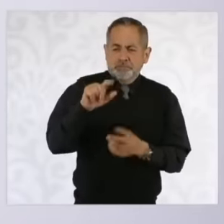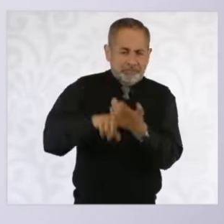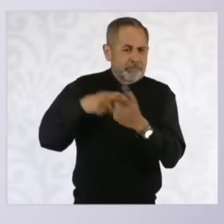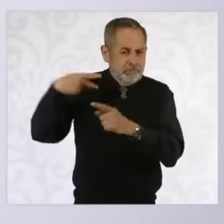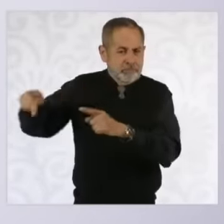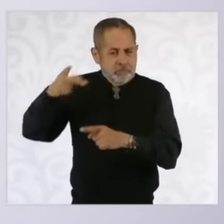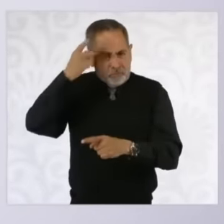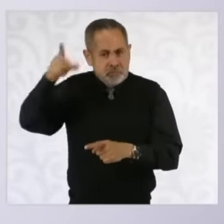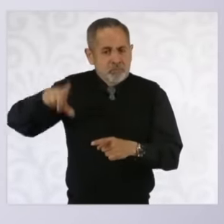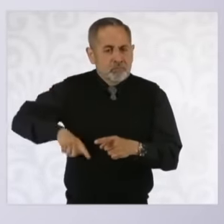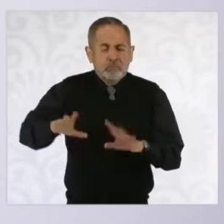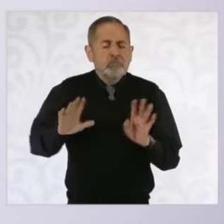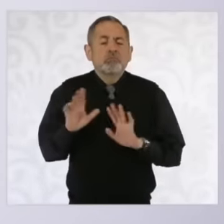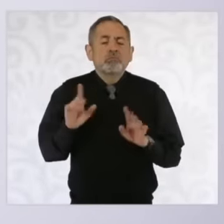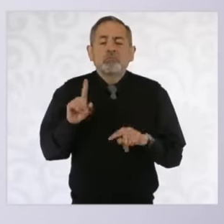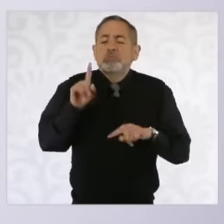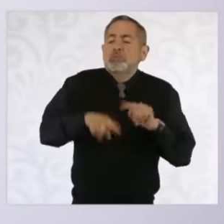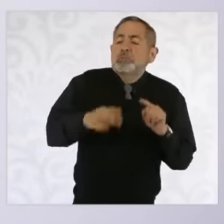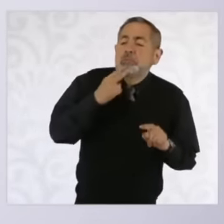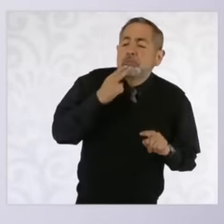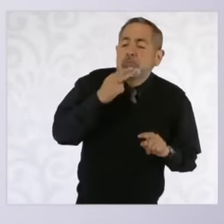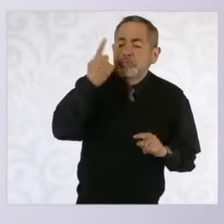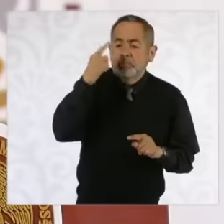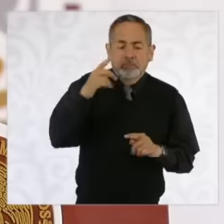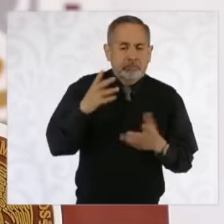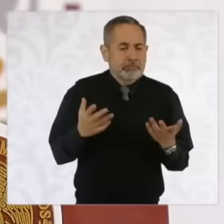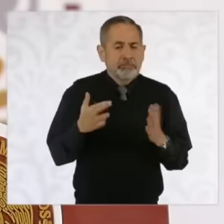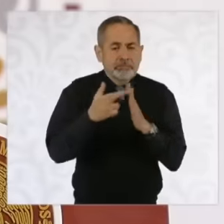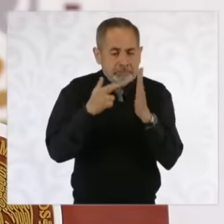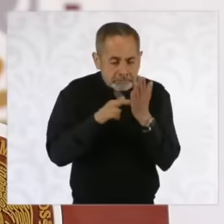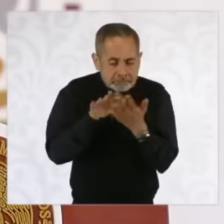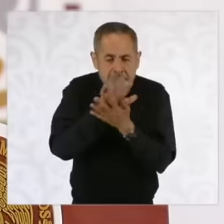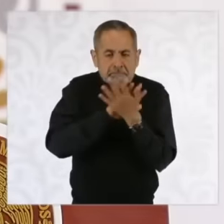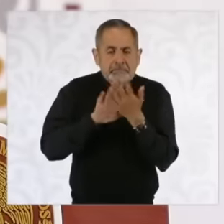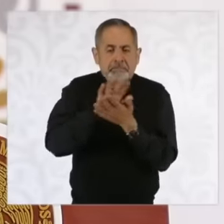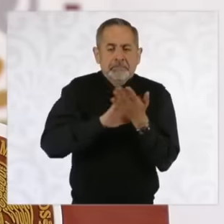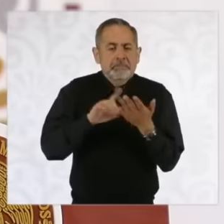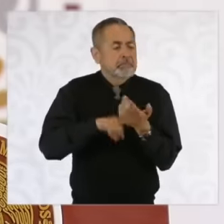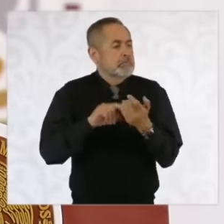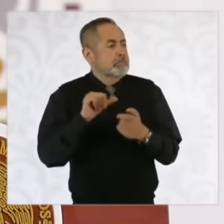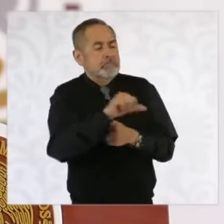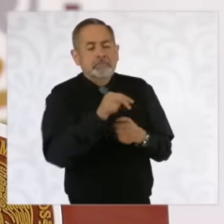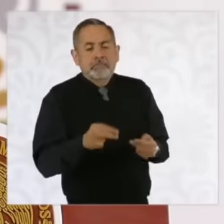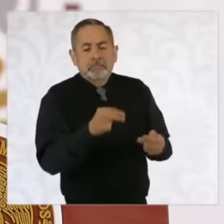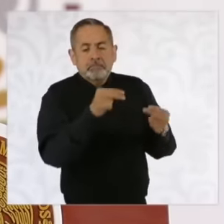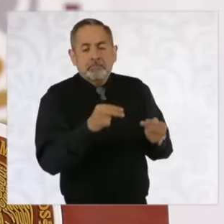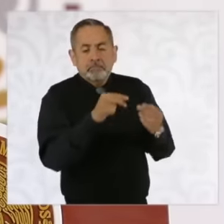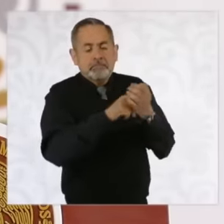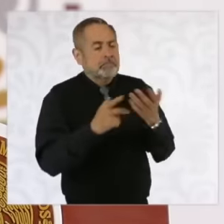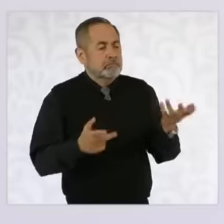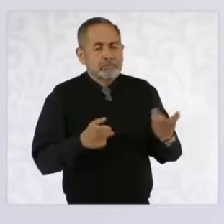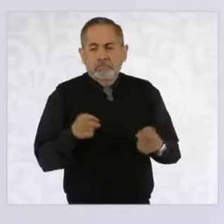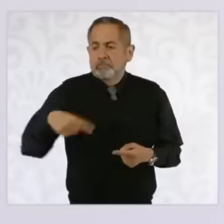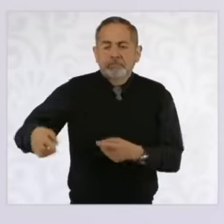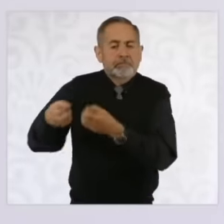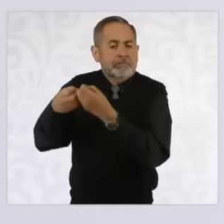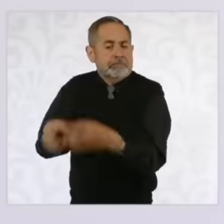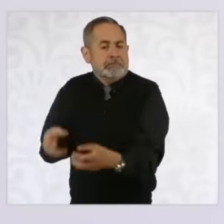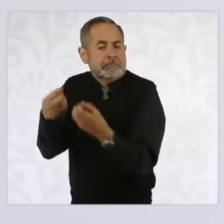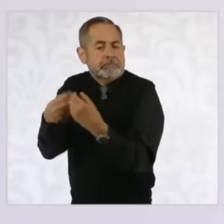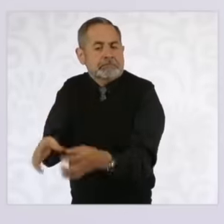they made it so that only their regulation was in the commercial framework and that they will actually cease to